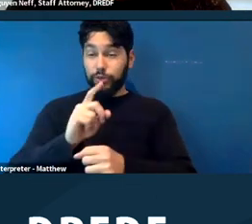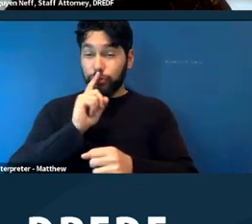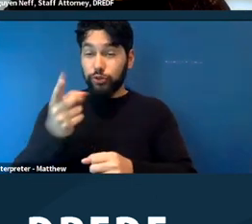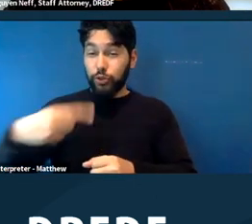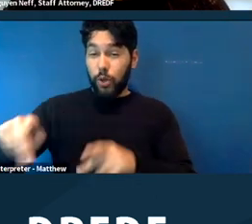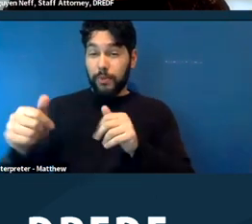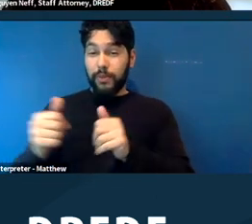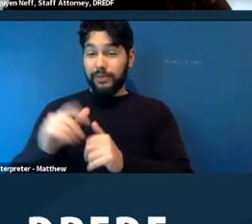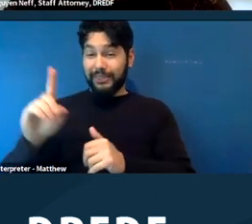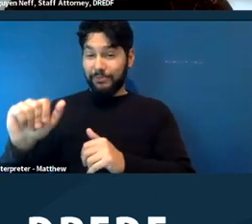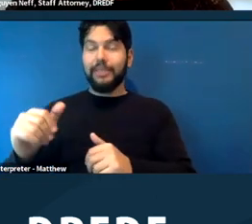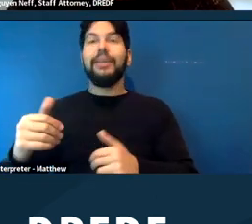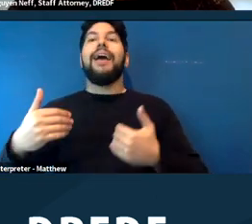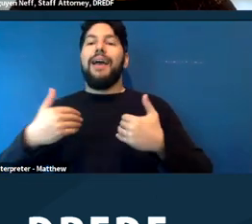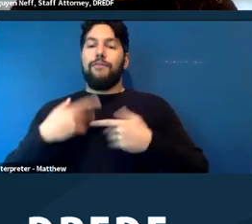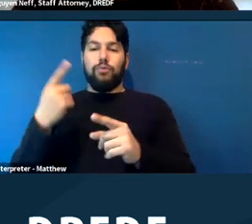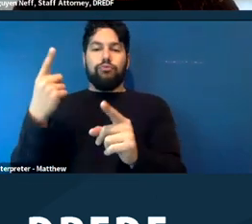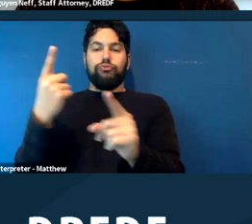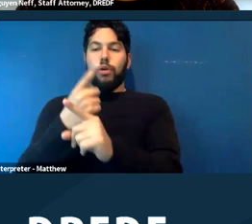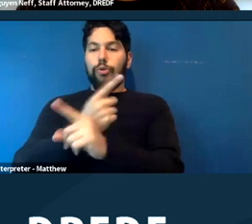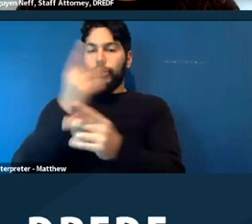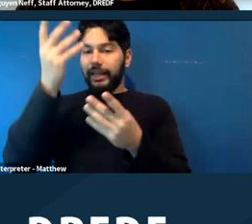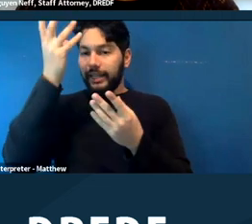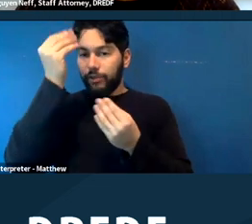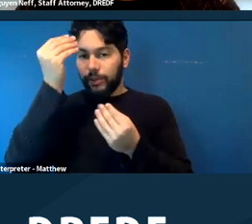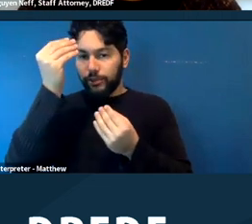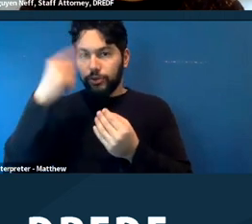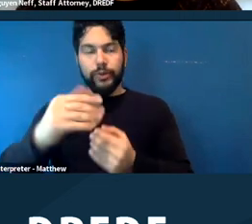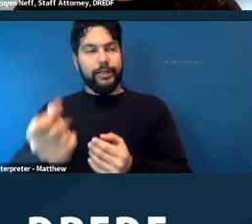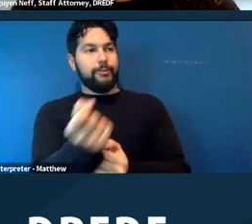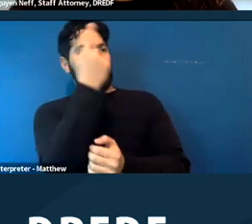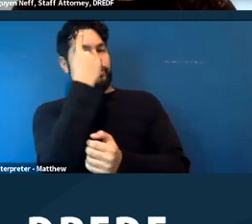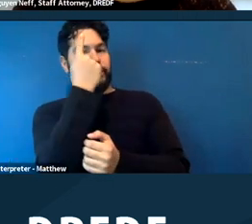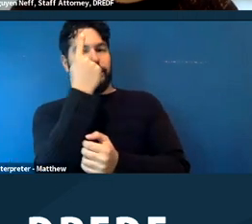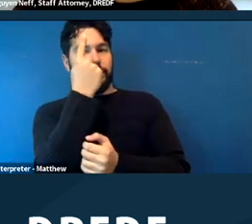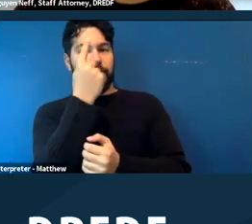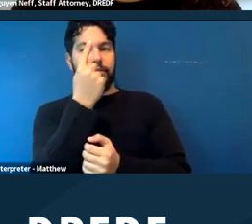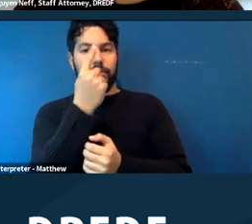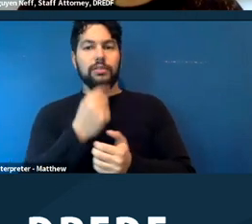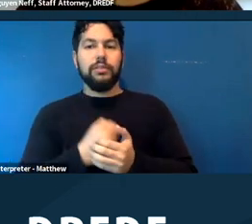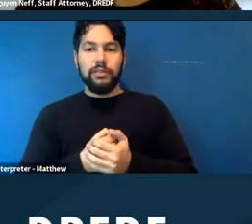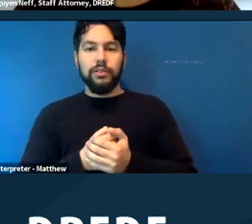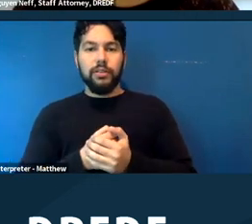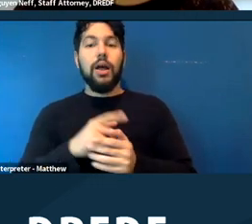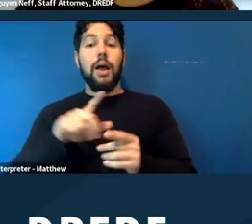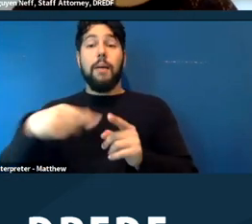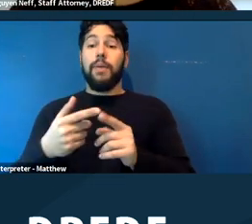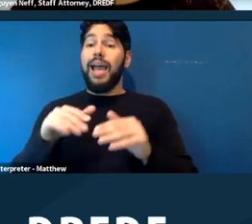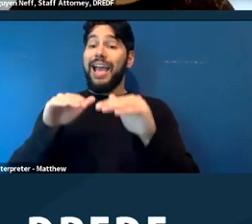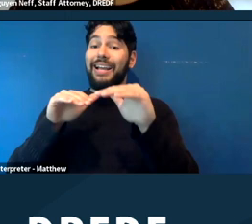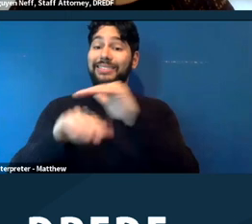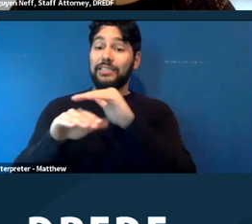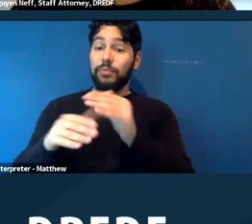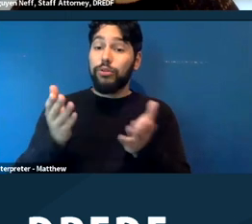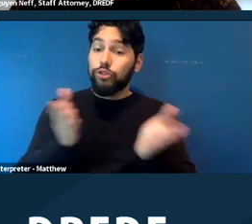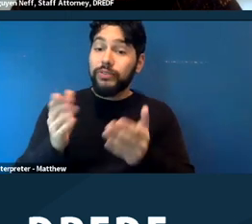information. So ‑‑ excuse me, proper information on accessible services, activities facilities.